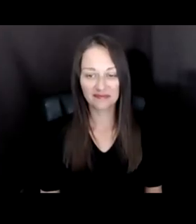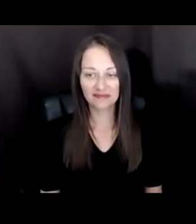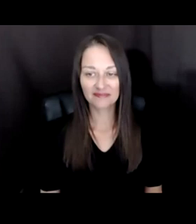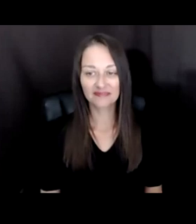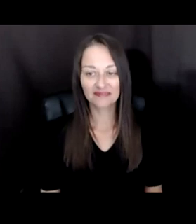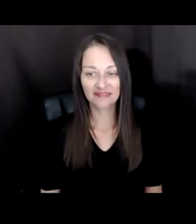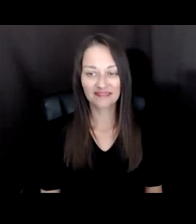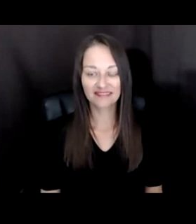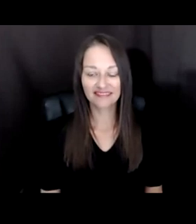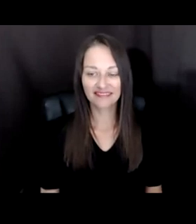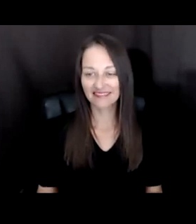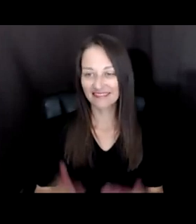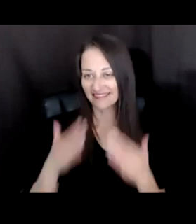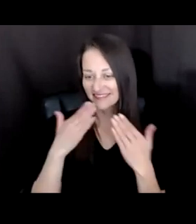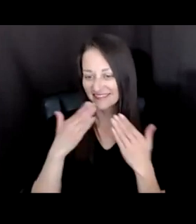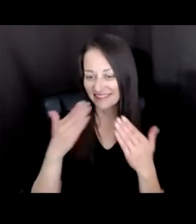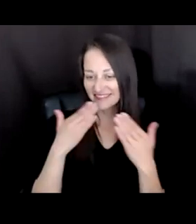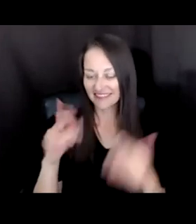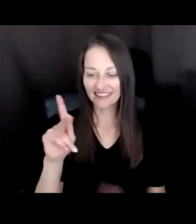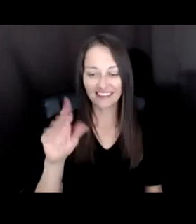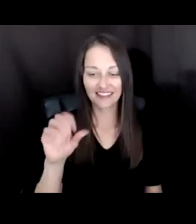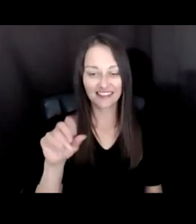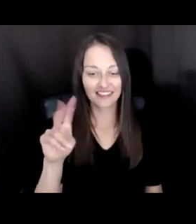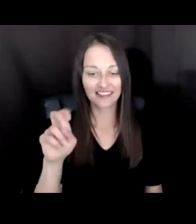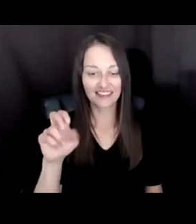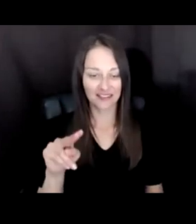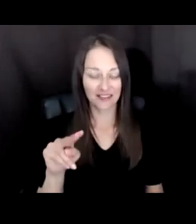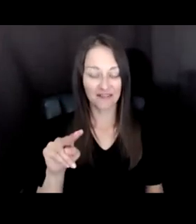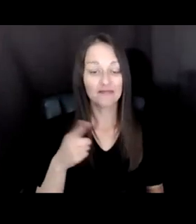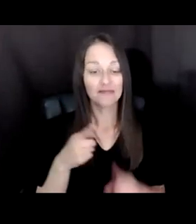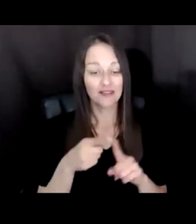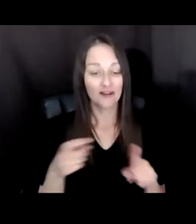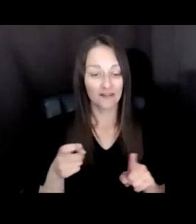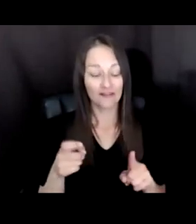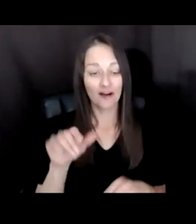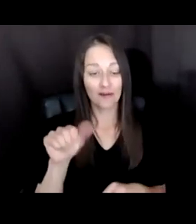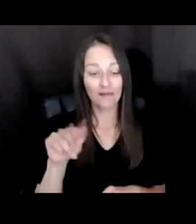THANK YOU, COVIN. ON BEHALF OF THE ARTS ENDOWMENT WE'RE, WE'RE SO GRATEFUL FOR